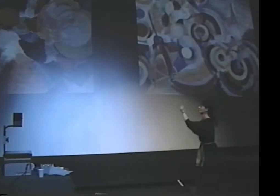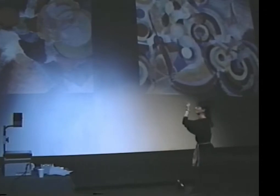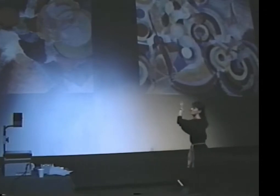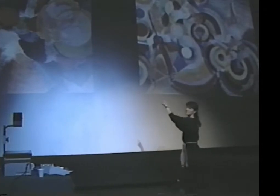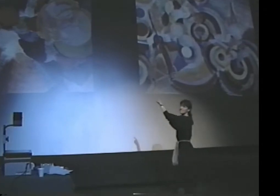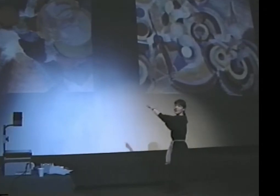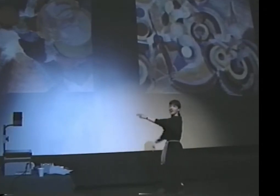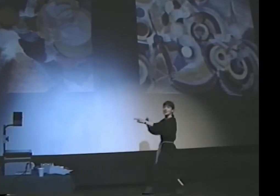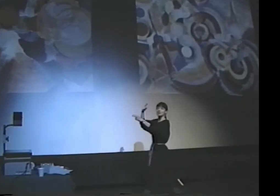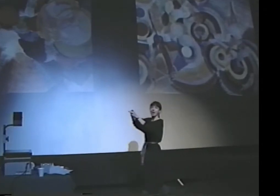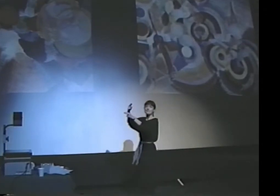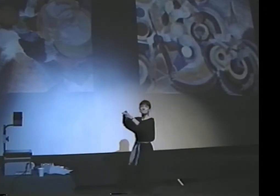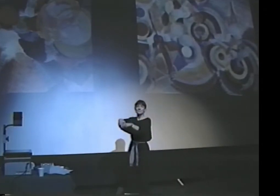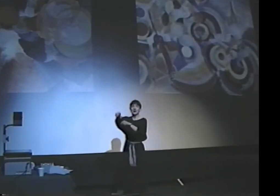WHY?